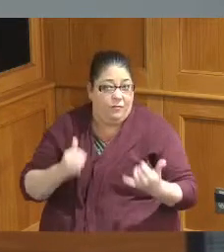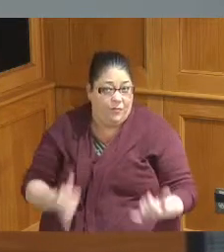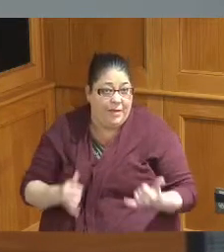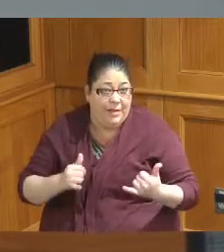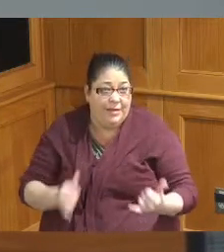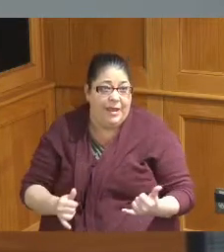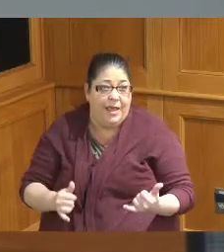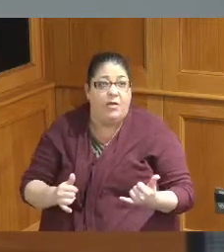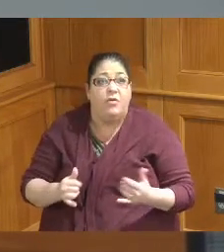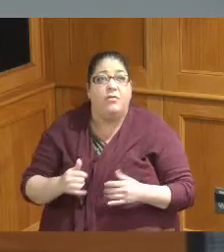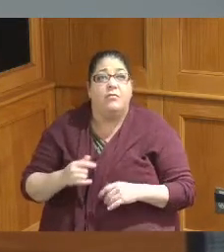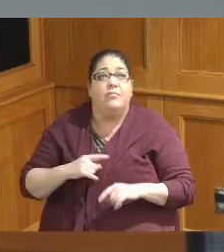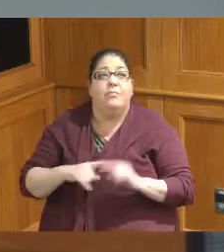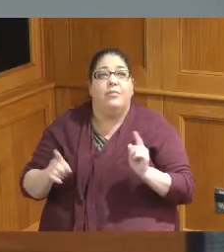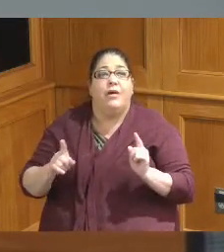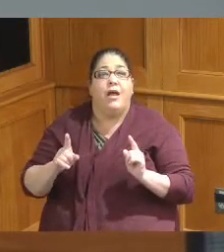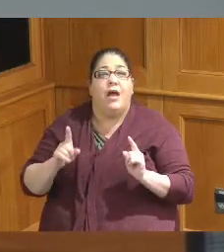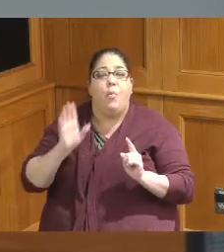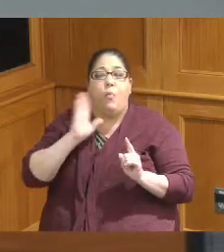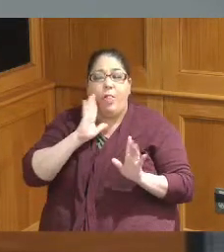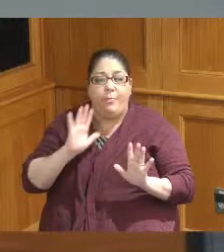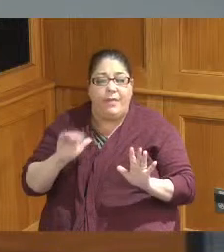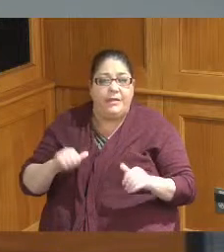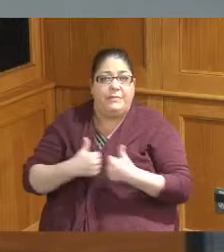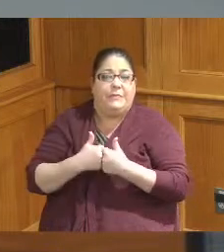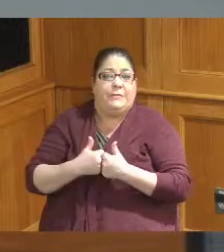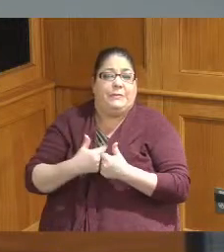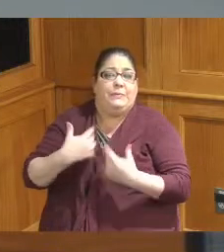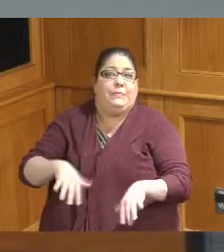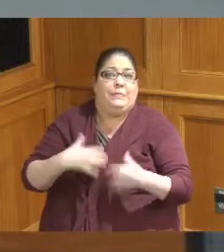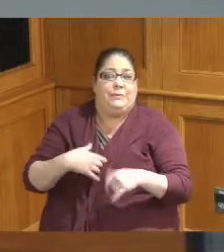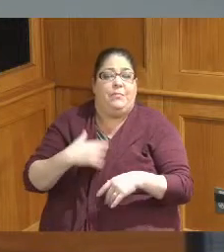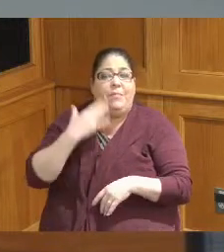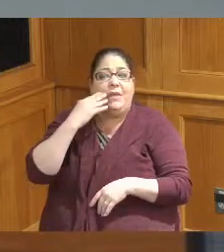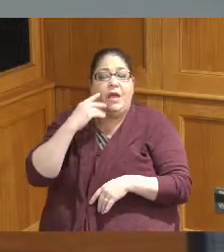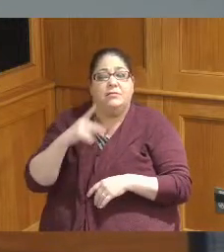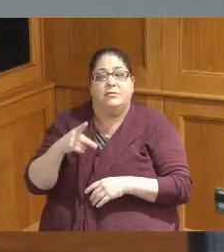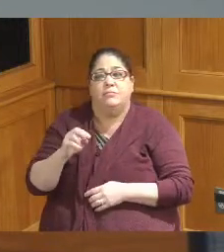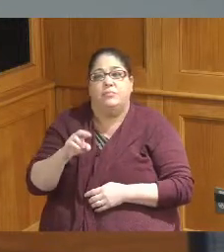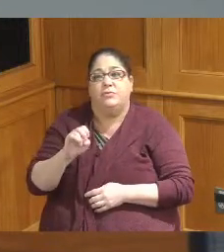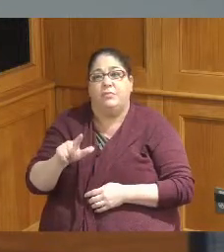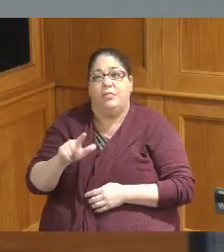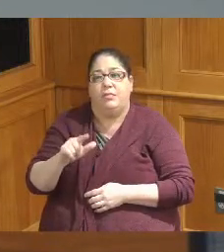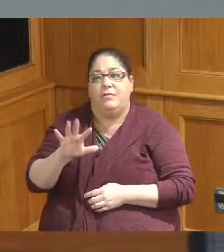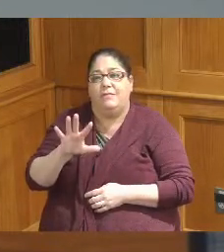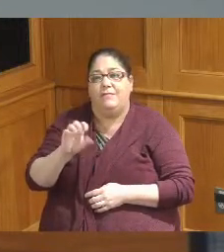would obviously be financially challenging given the total principle of of over 50 million so the